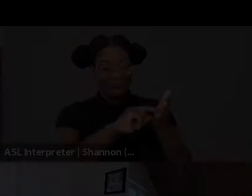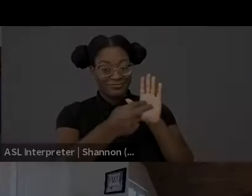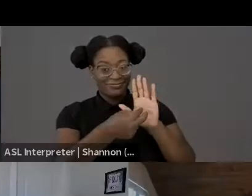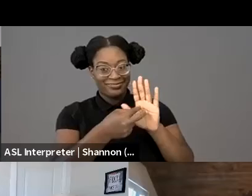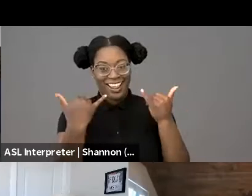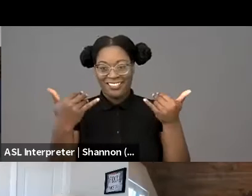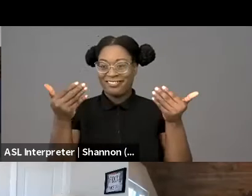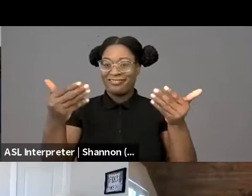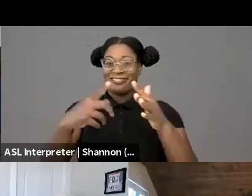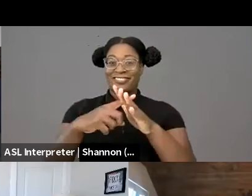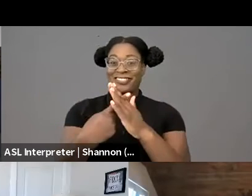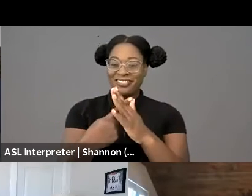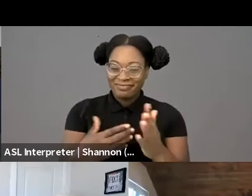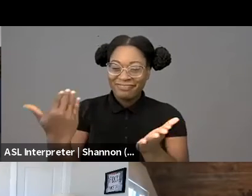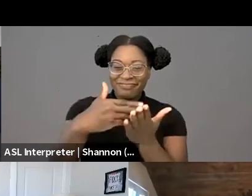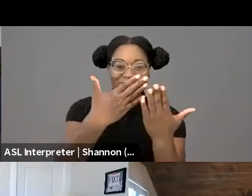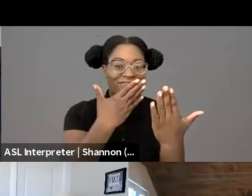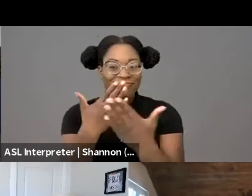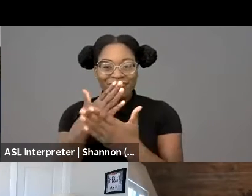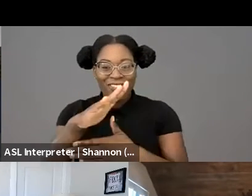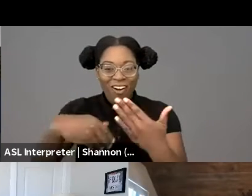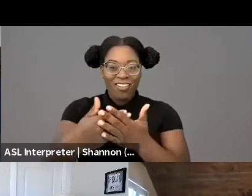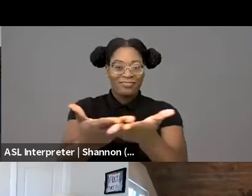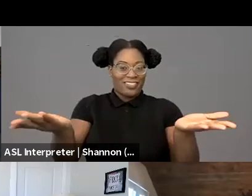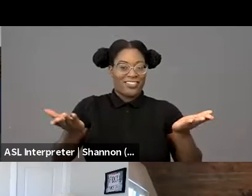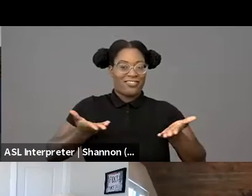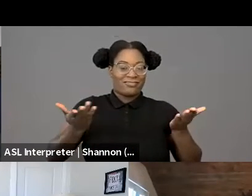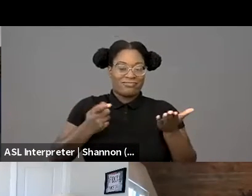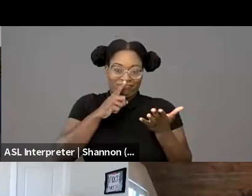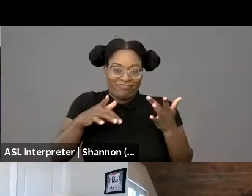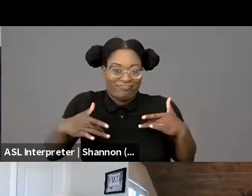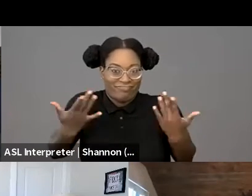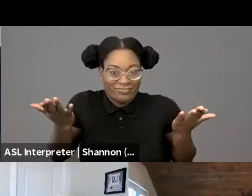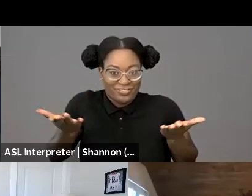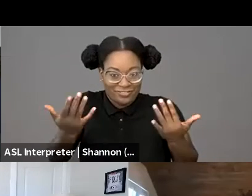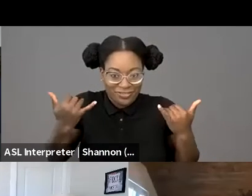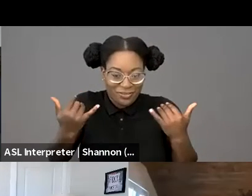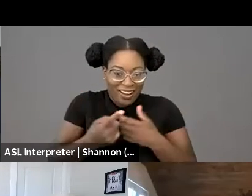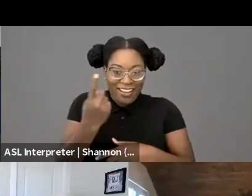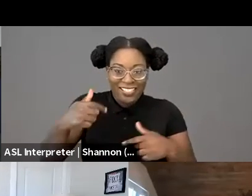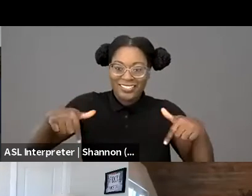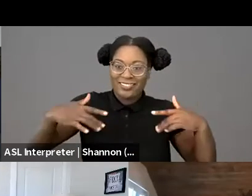So thank you everyone for joining us. I'm so excited for this event, I'm so excited that y'all can be here today